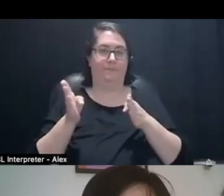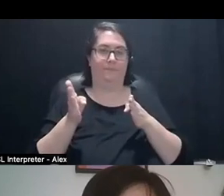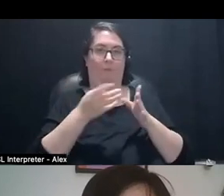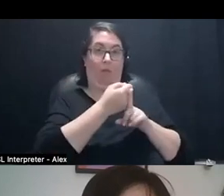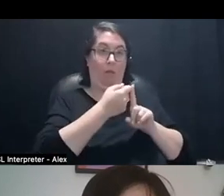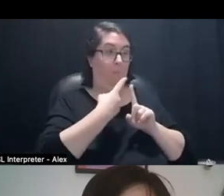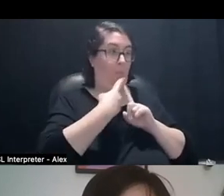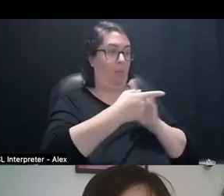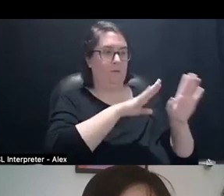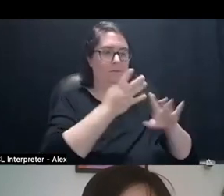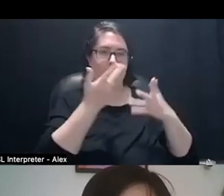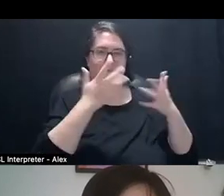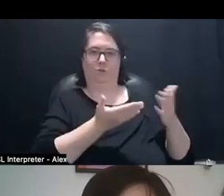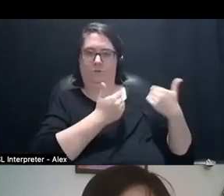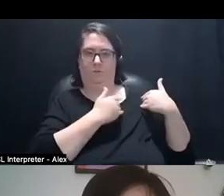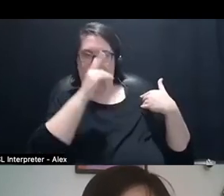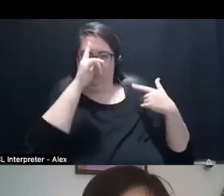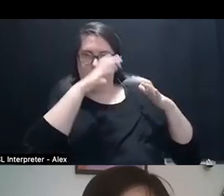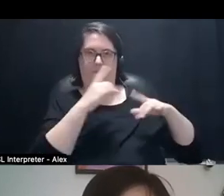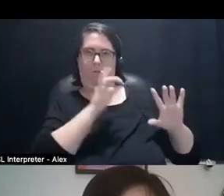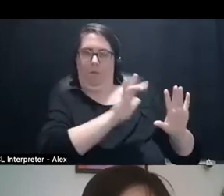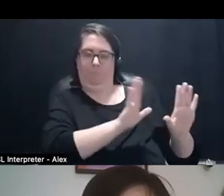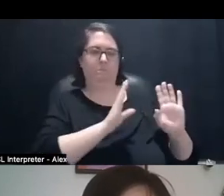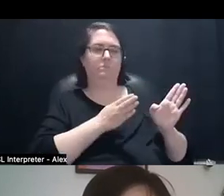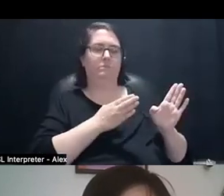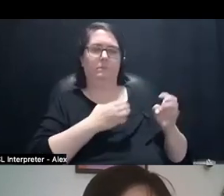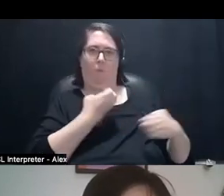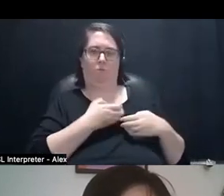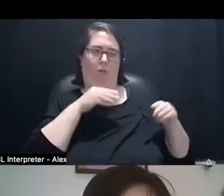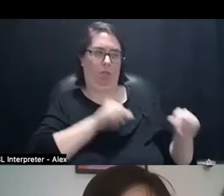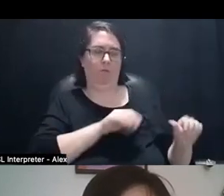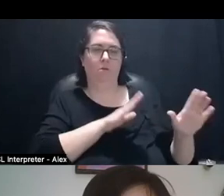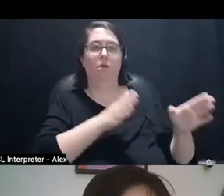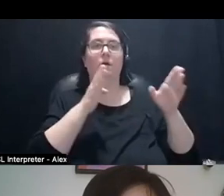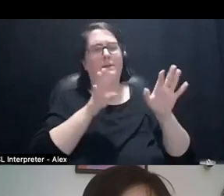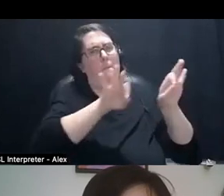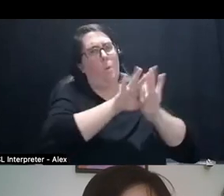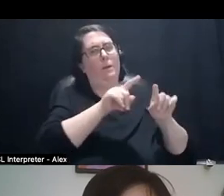I don't wanna spend too much time on that because it was already very draining. Important but draining.